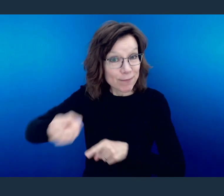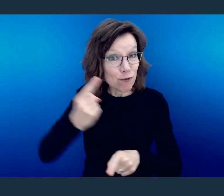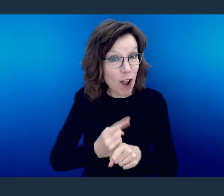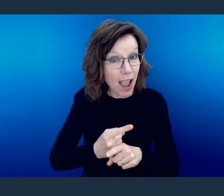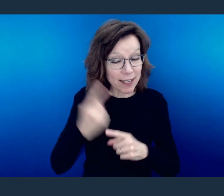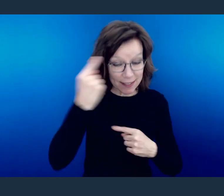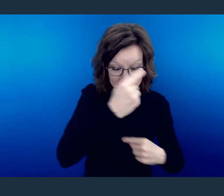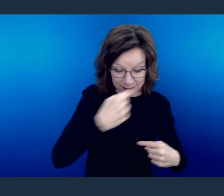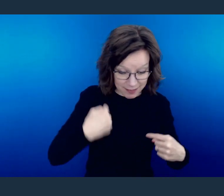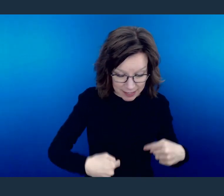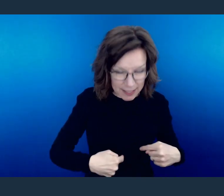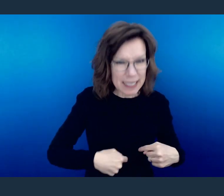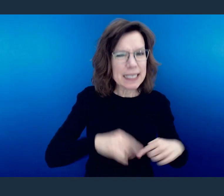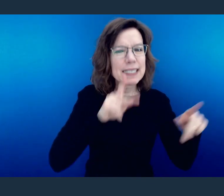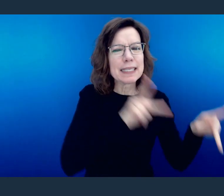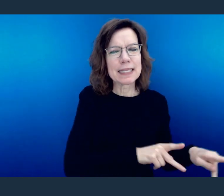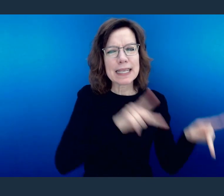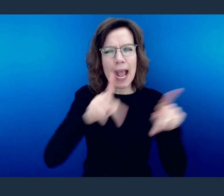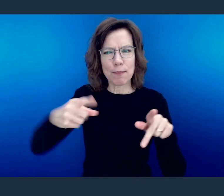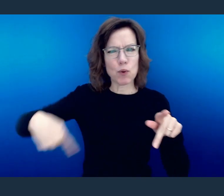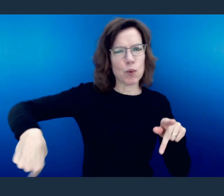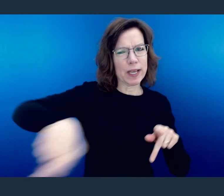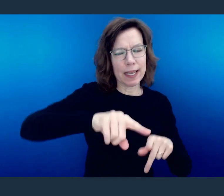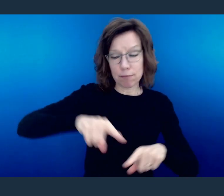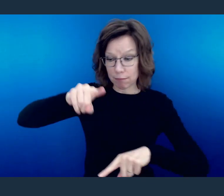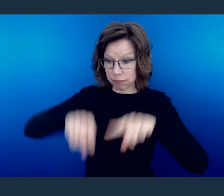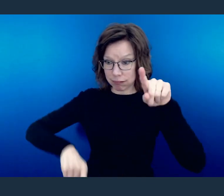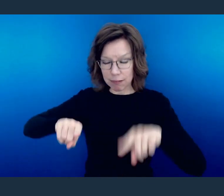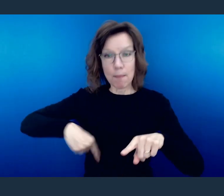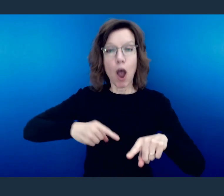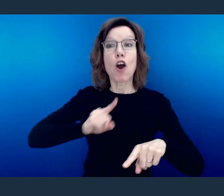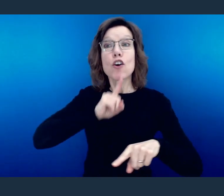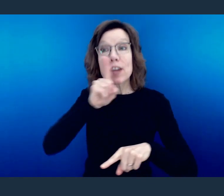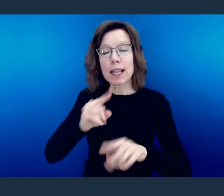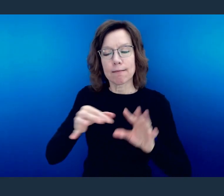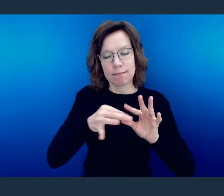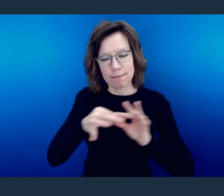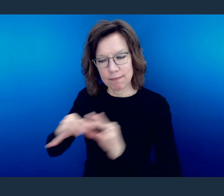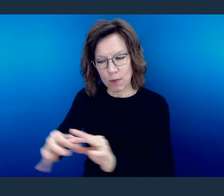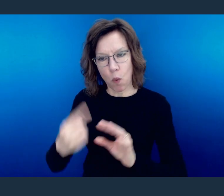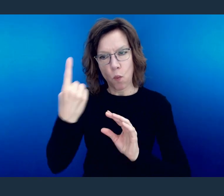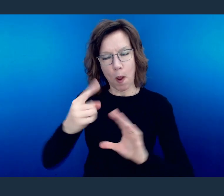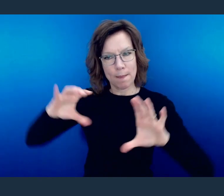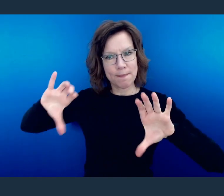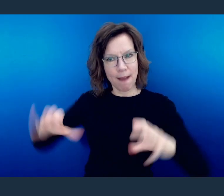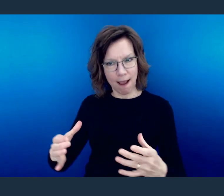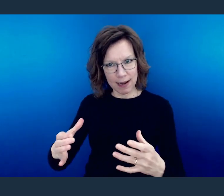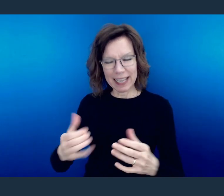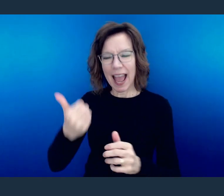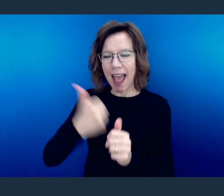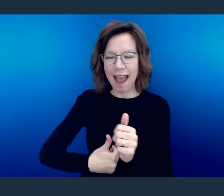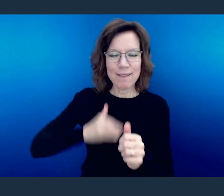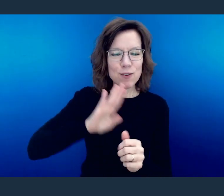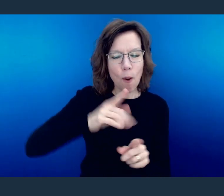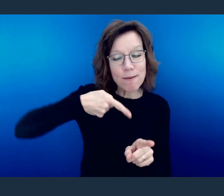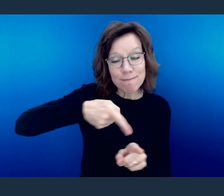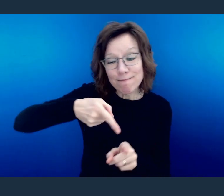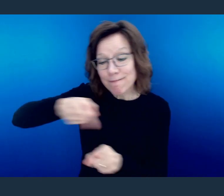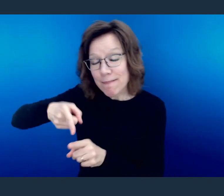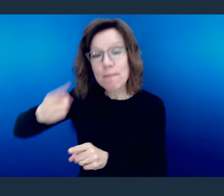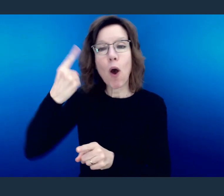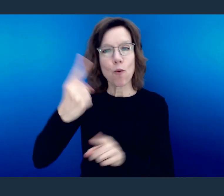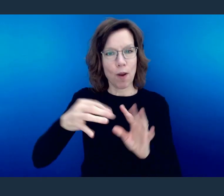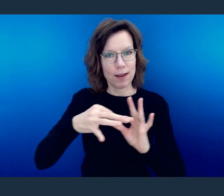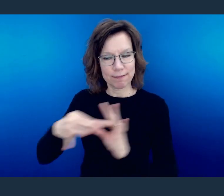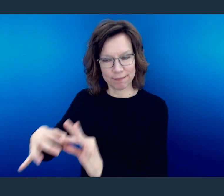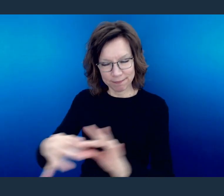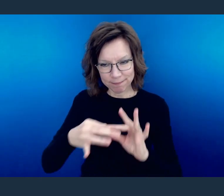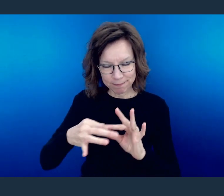so we, though many, are one body in Christ, and individually members one of another.